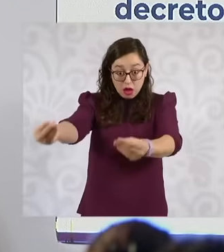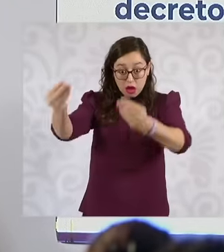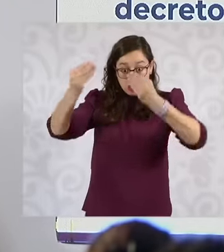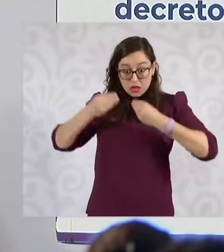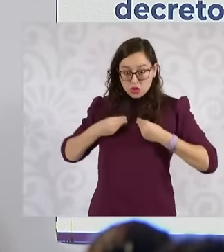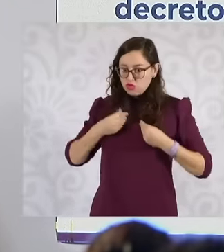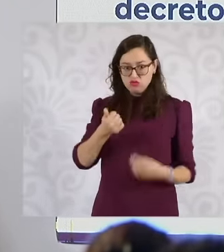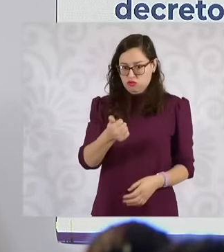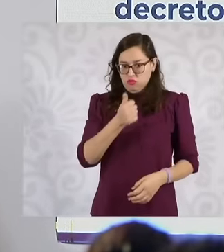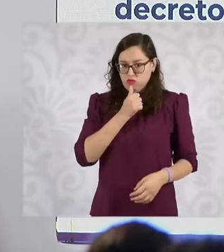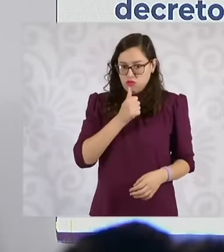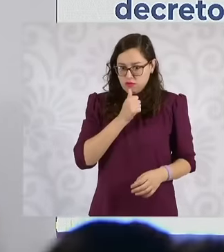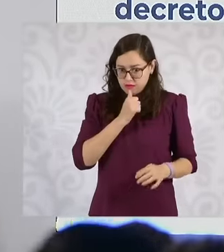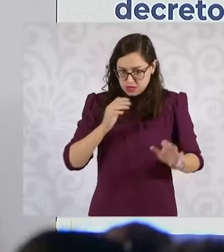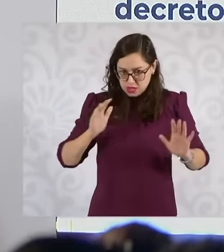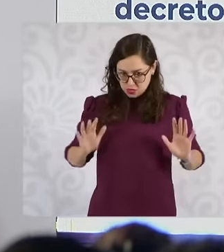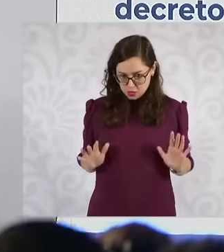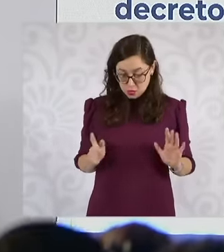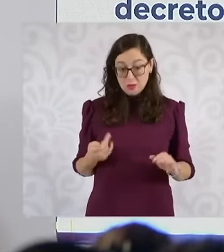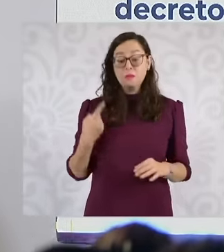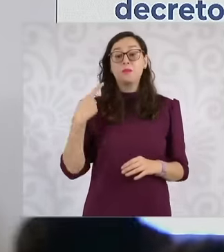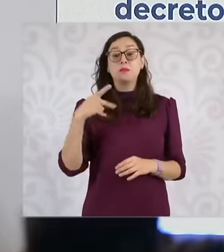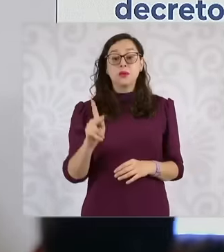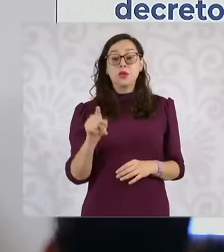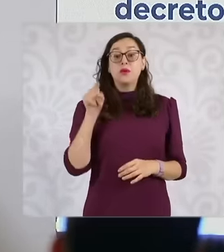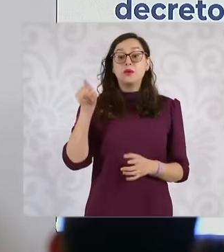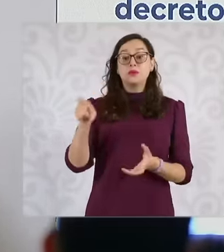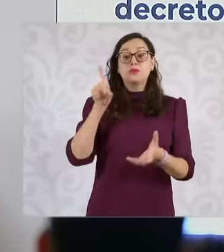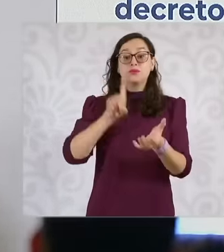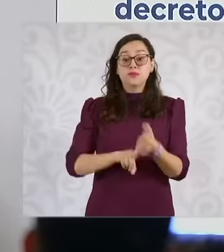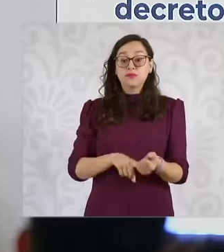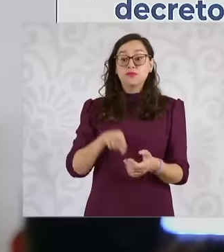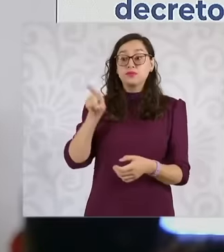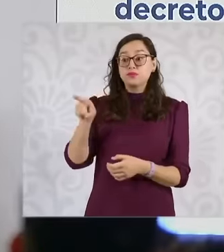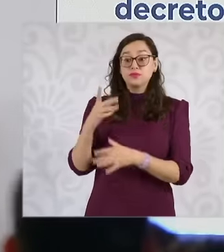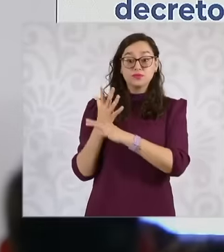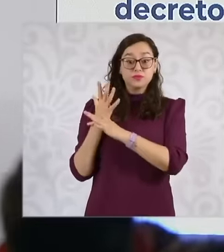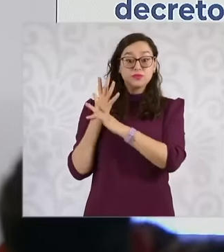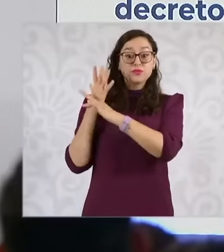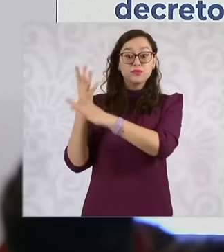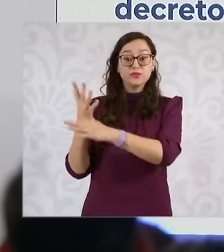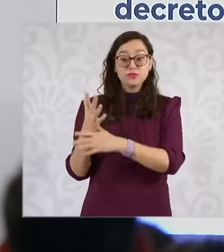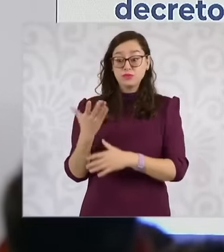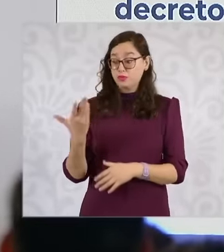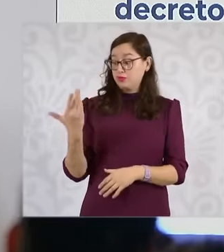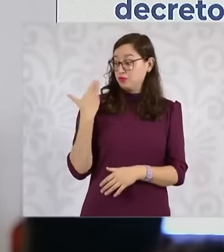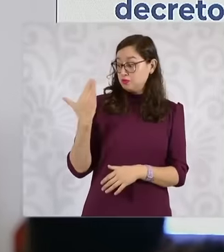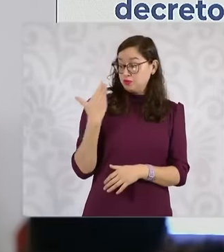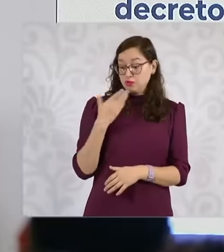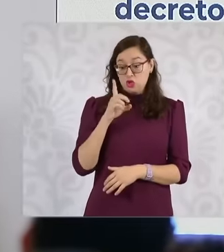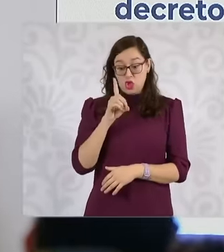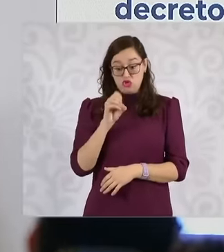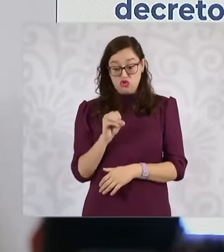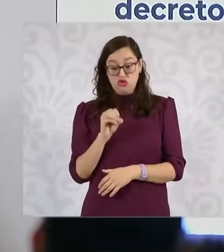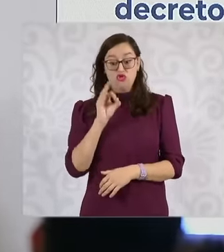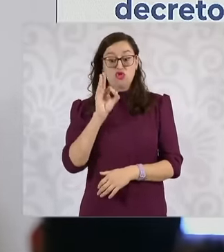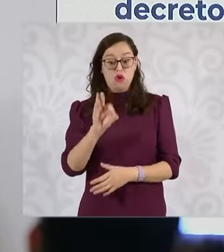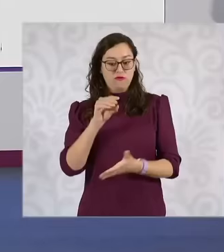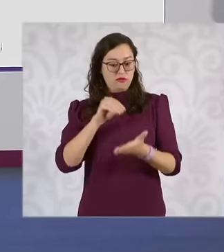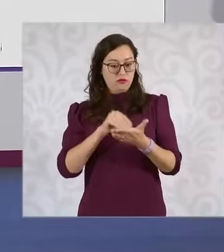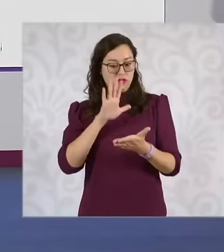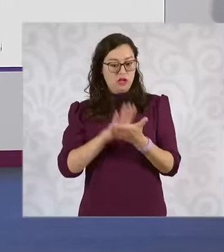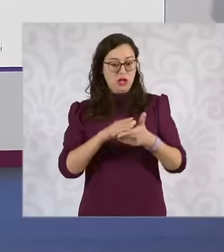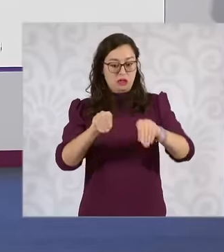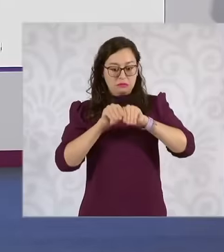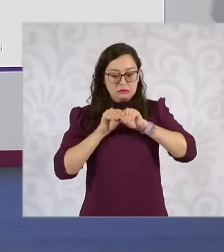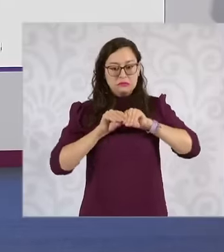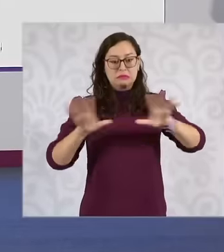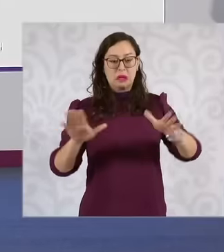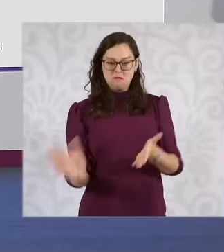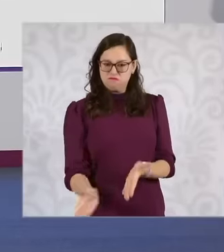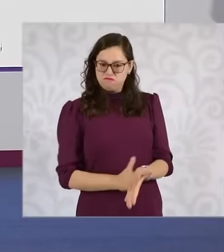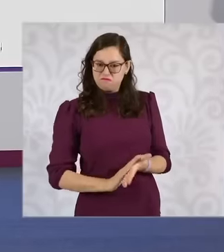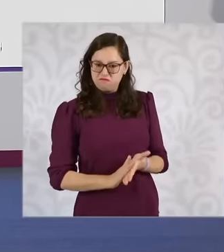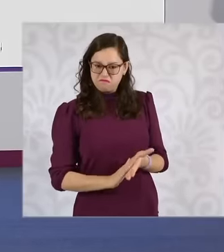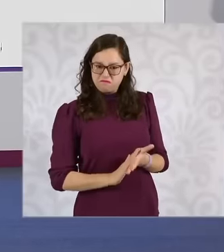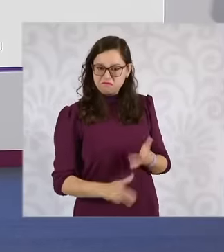but this Amparo asks that it be deleted so delete the publication. Now I am going to tell you show a let's see